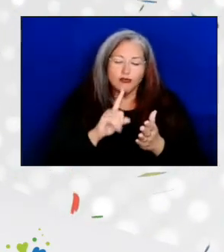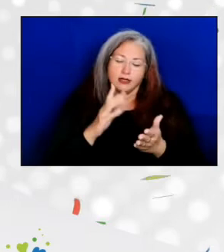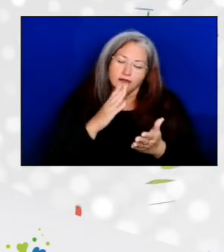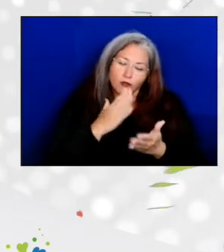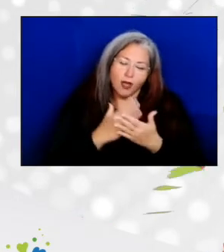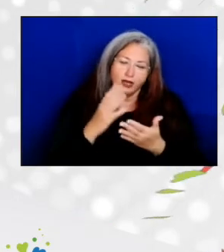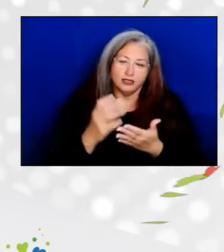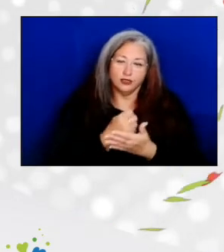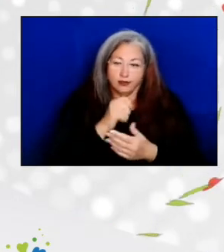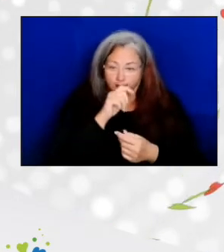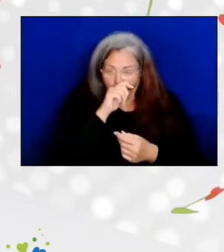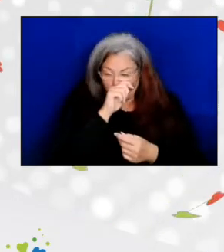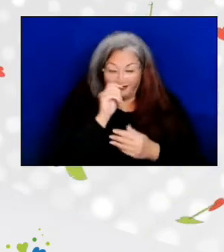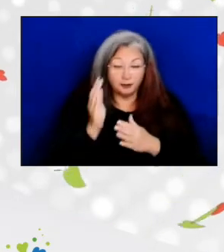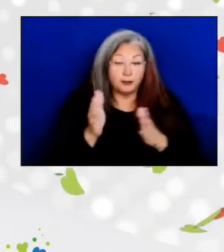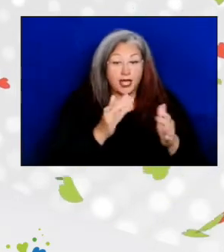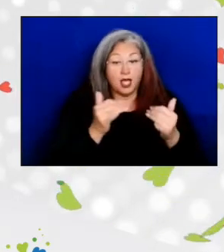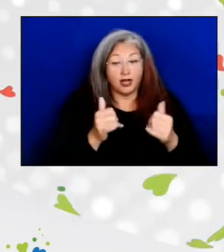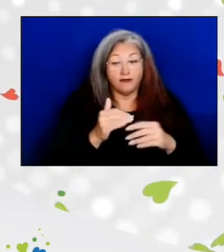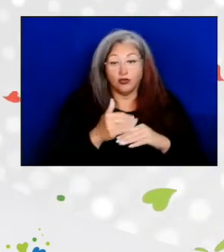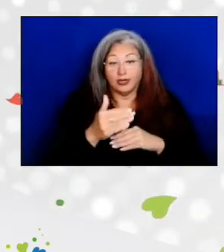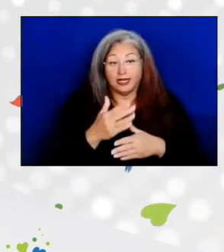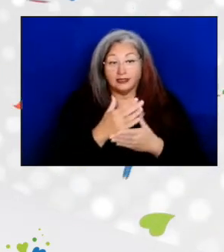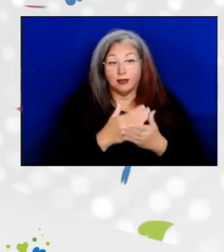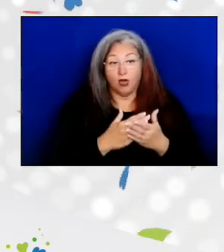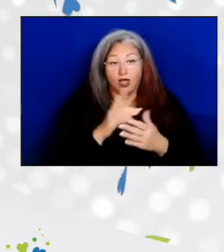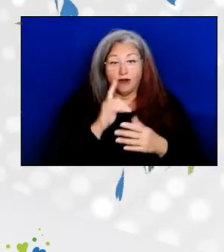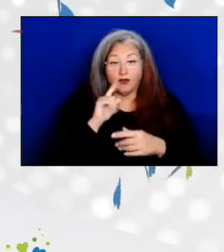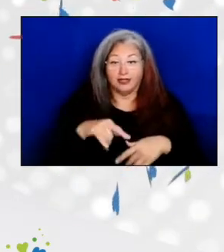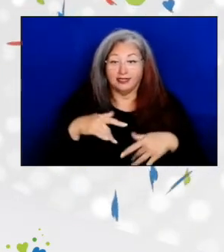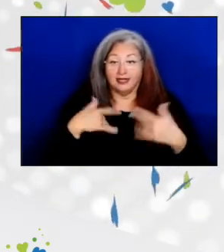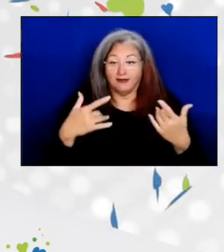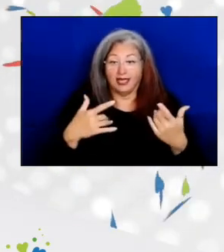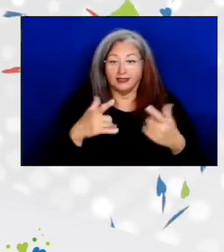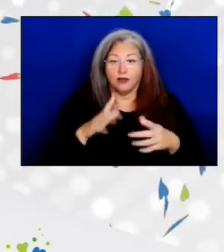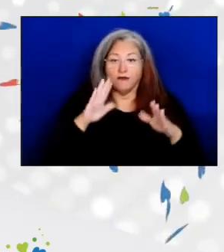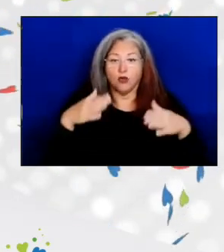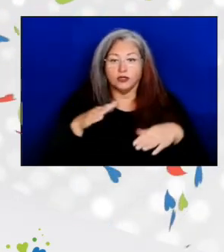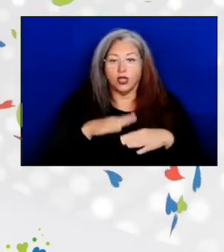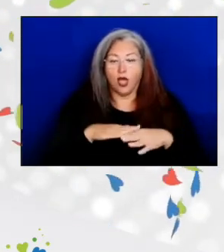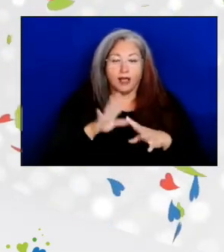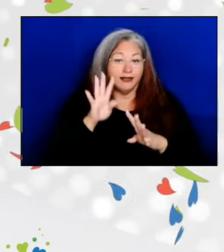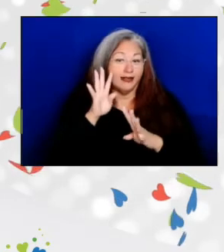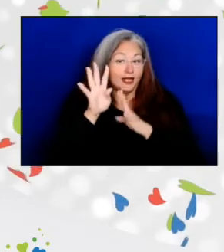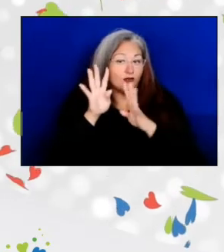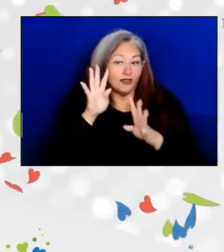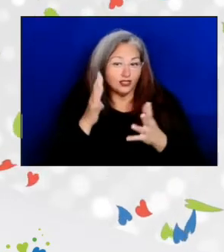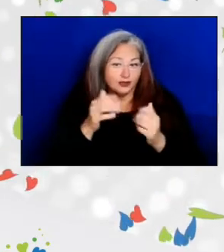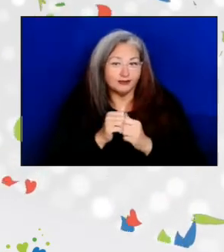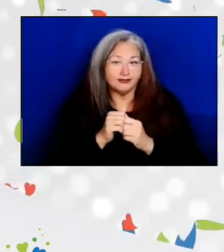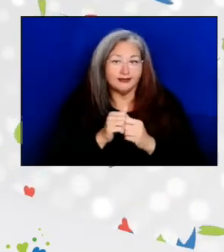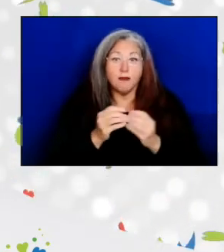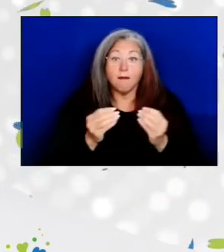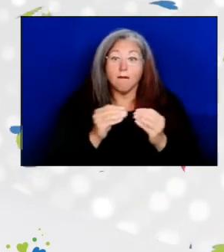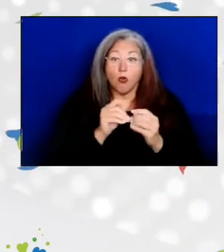And now, we'll move to the next segment of our event, which will focus on innovation and more, specifically,